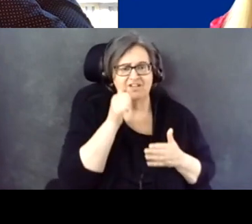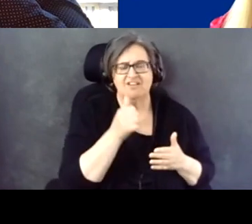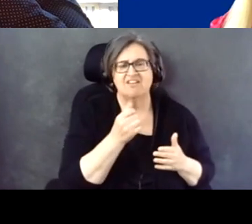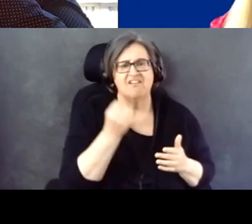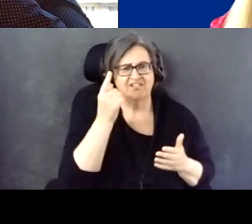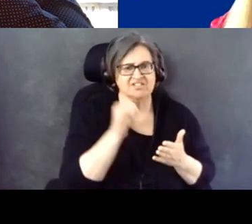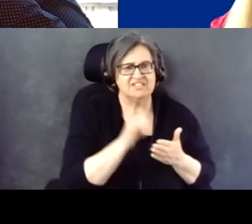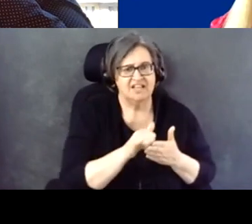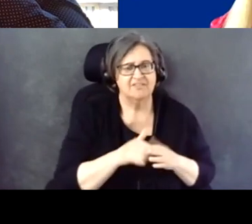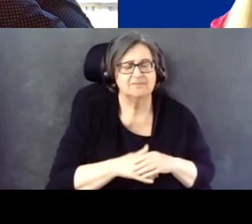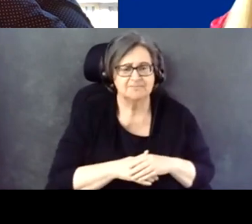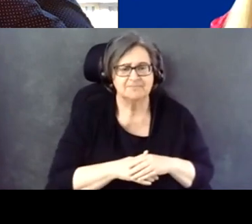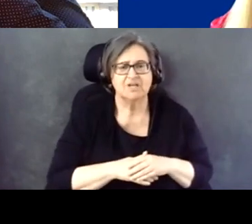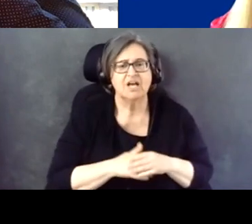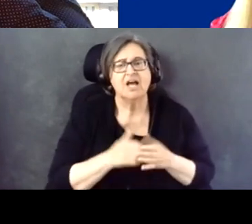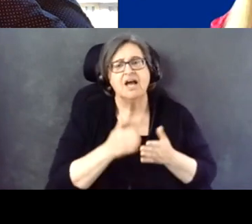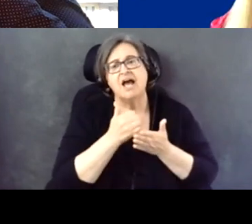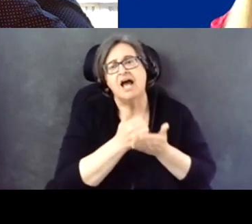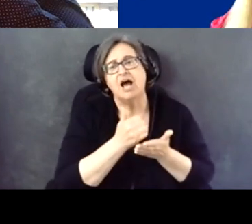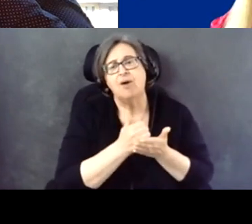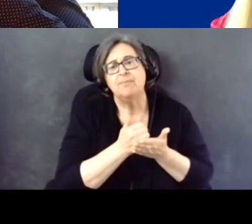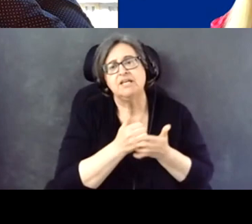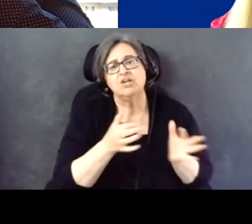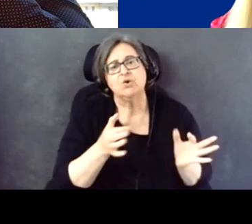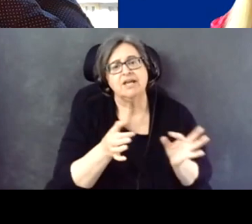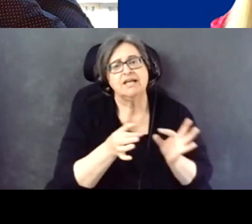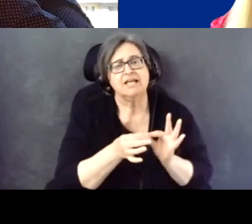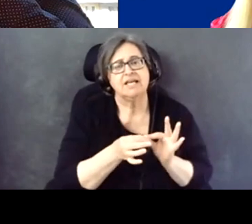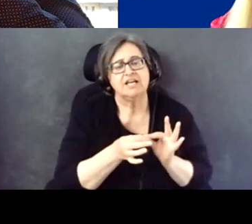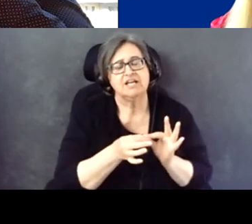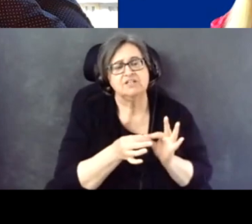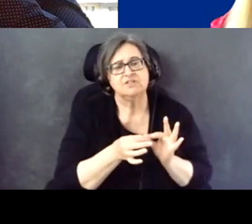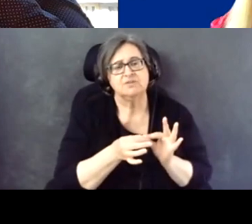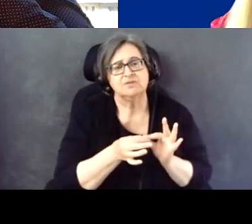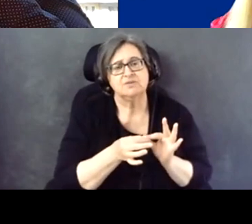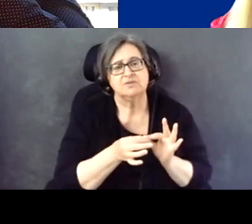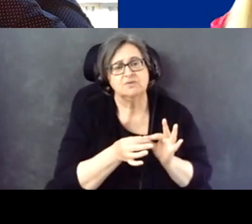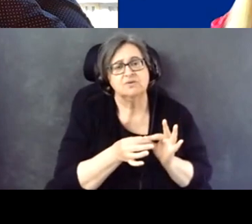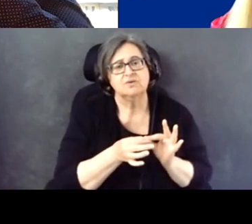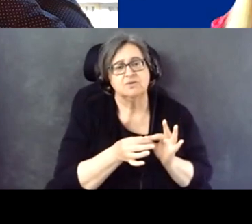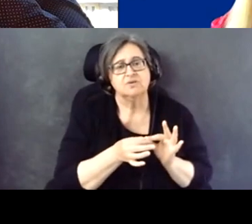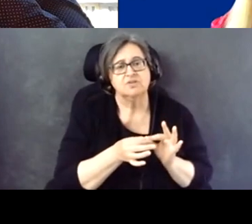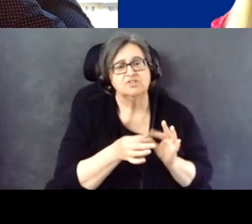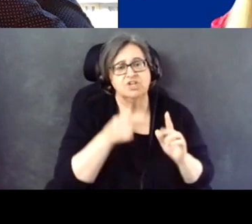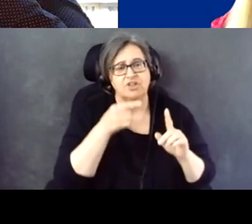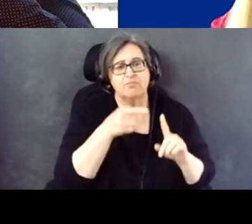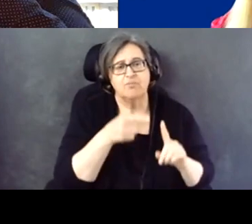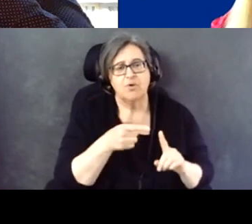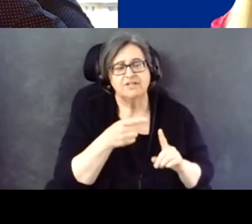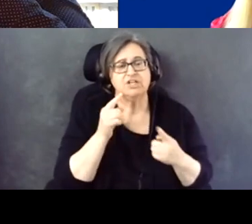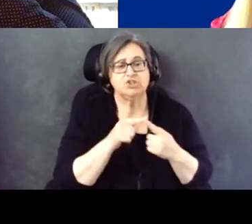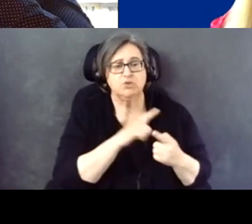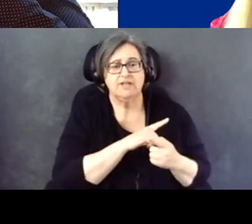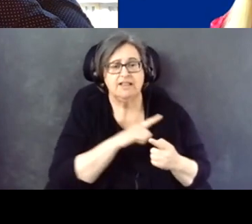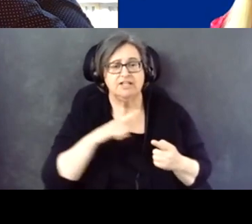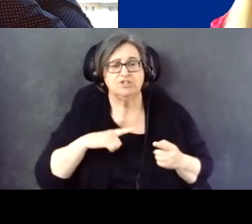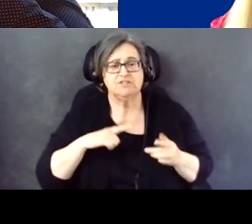And so helping them to connect to the points, and to the legislators based on what interest